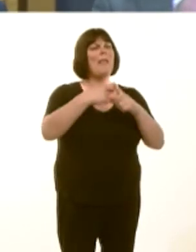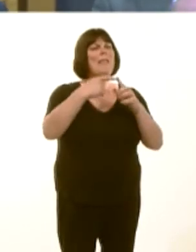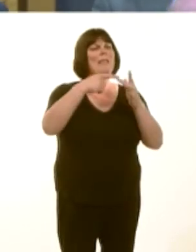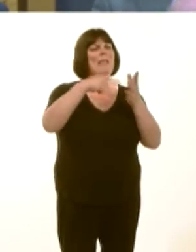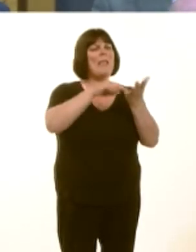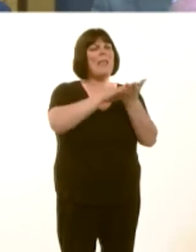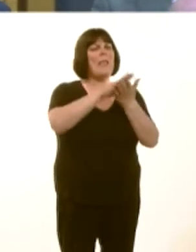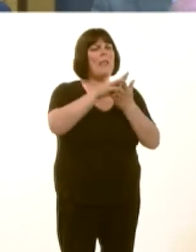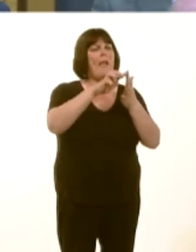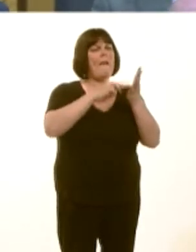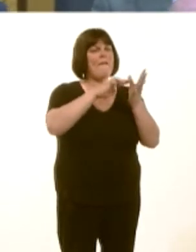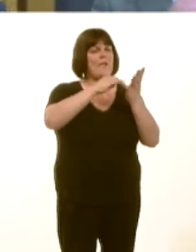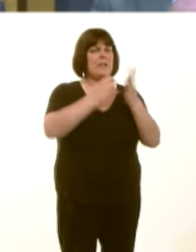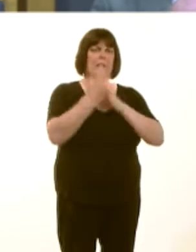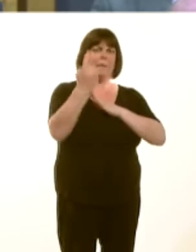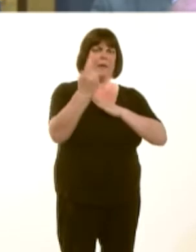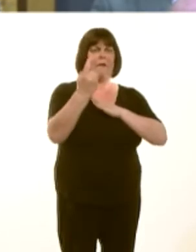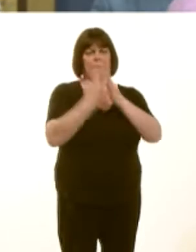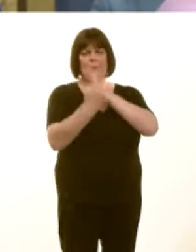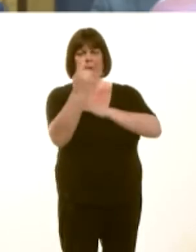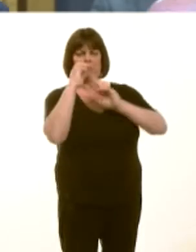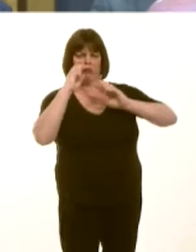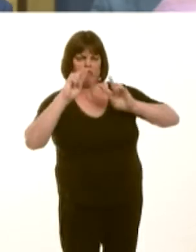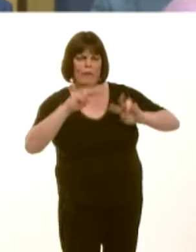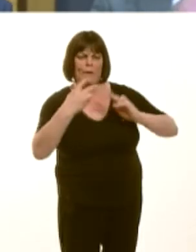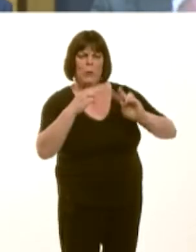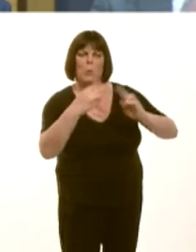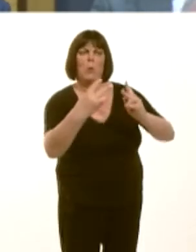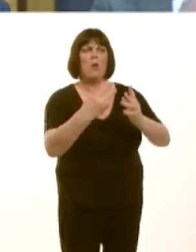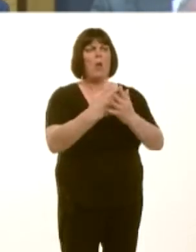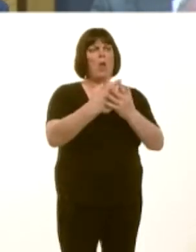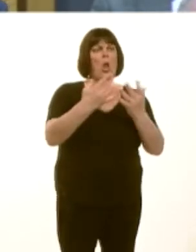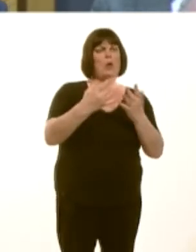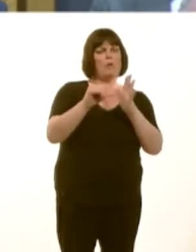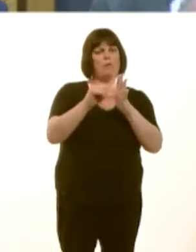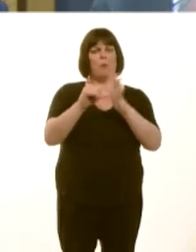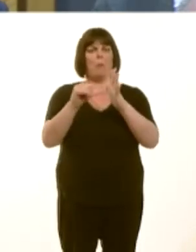wide variation against the number of responses that were being addressed within 30 days by